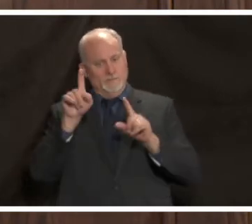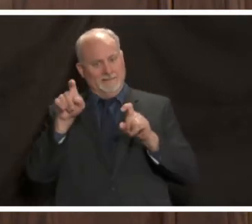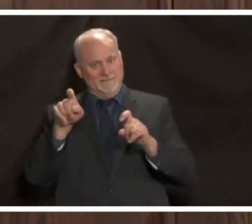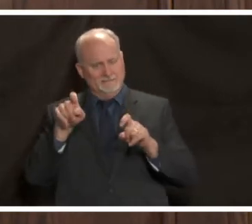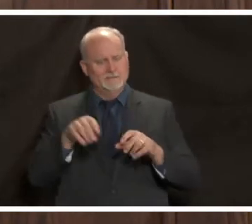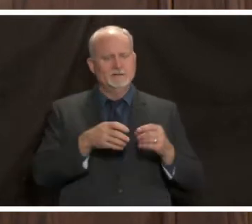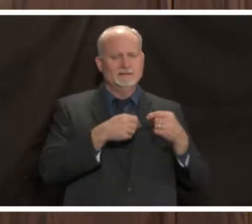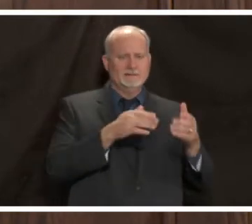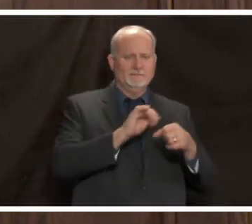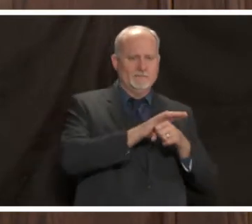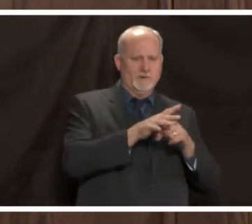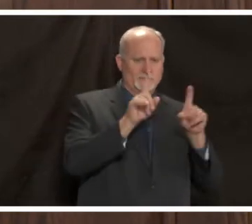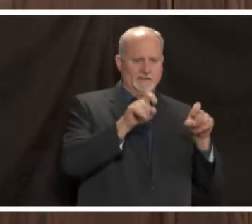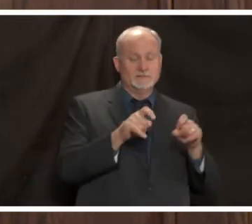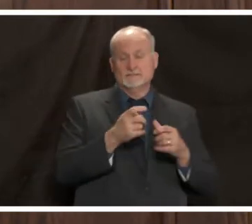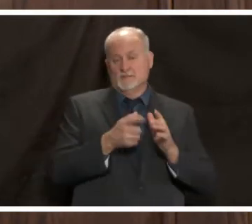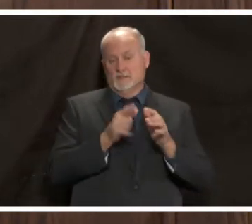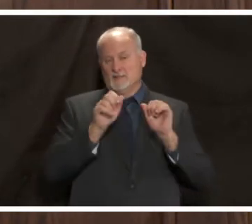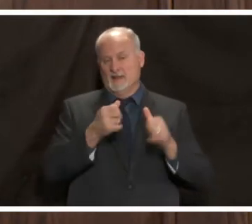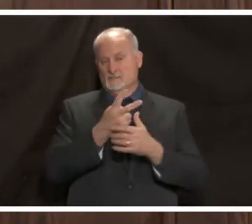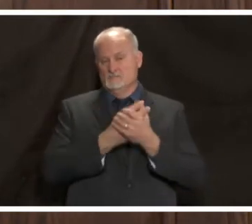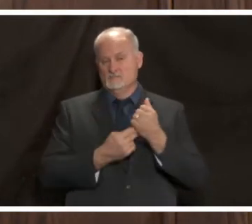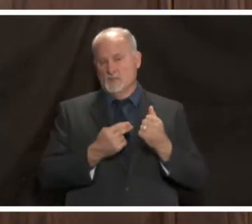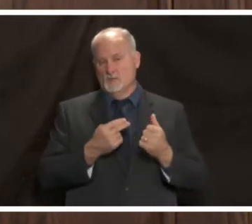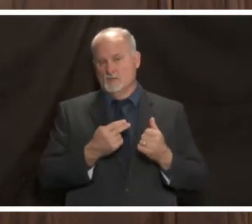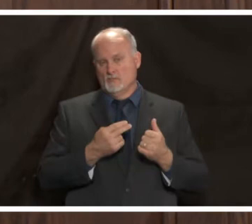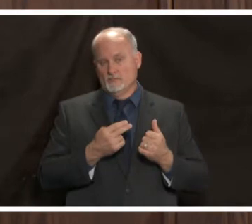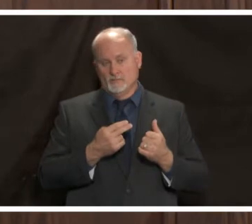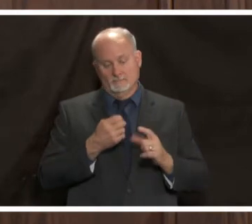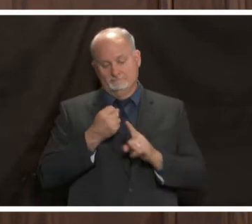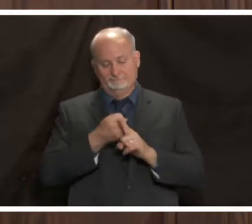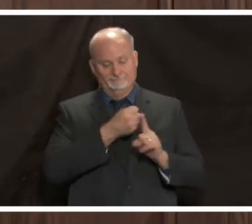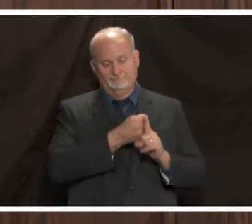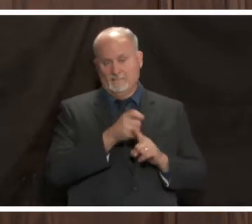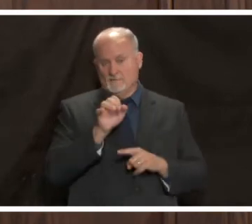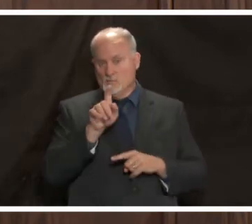people can get both but don't see it all that often but it happens here's the good news